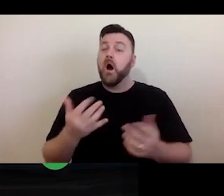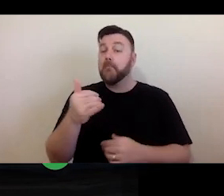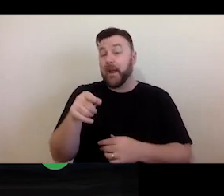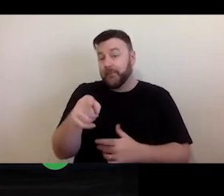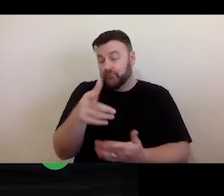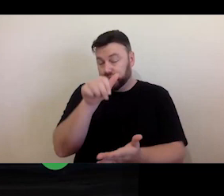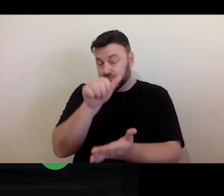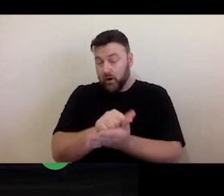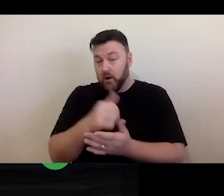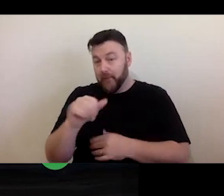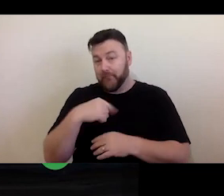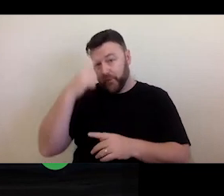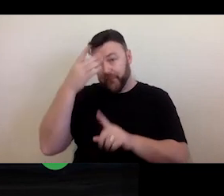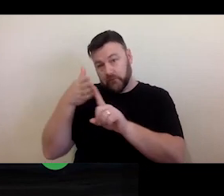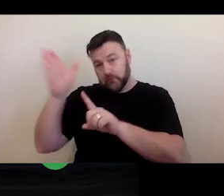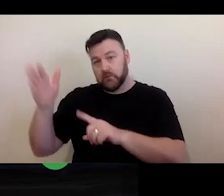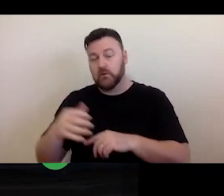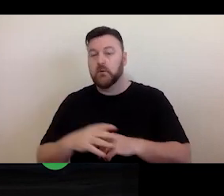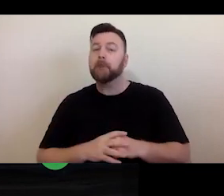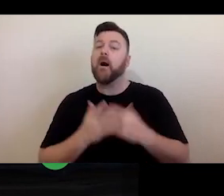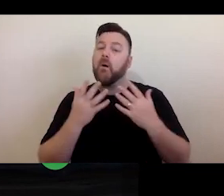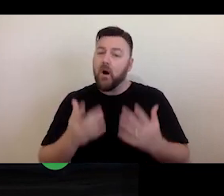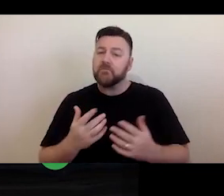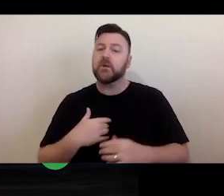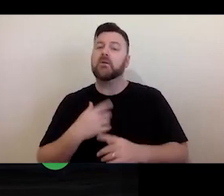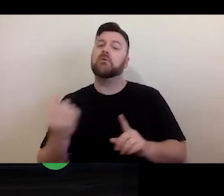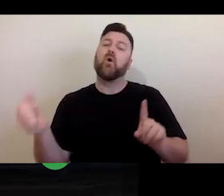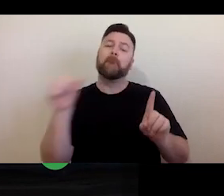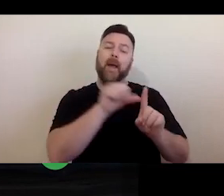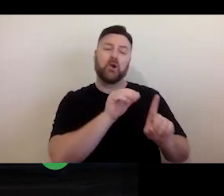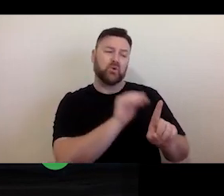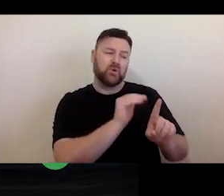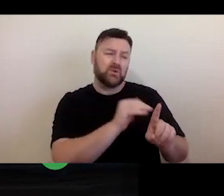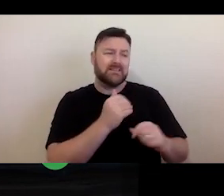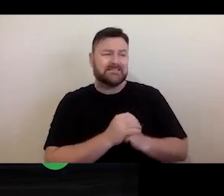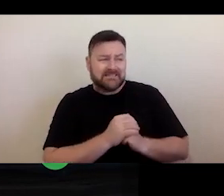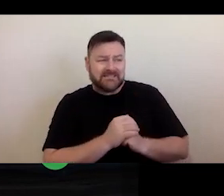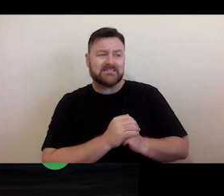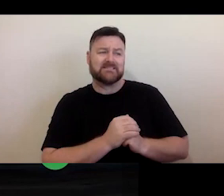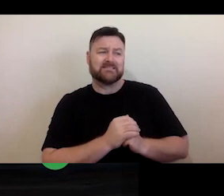may be the outcome that results. Often it is worth going back do a copyright owner and trying to find out what the concern is, why they